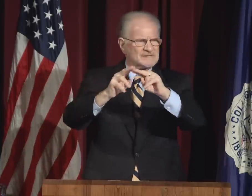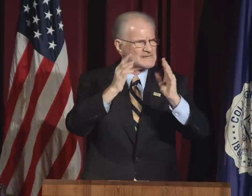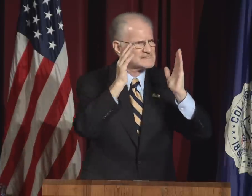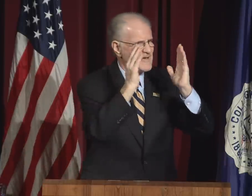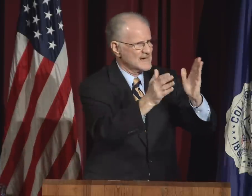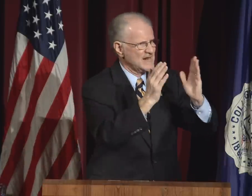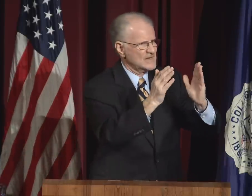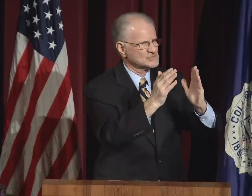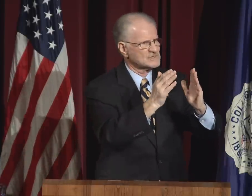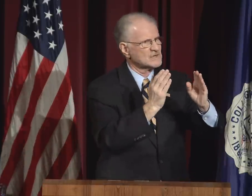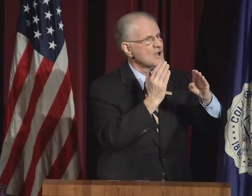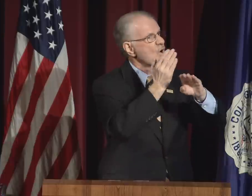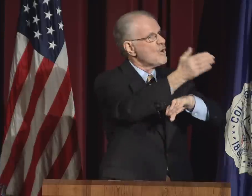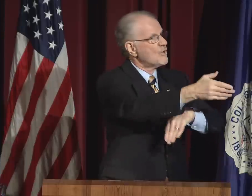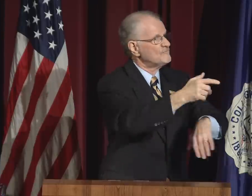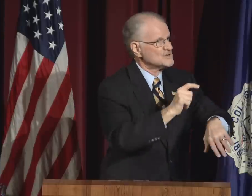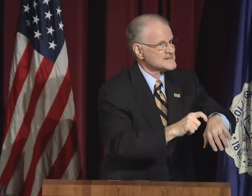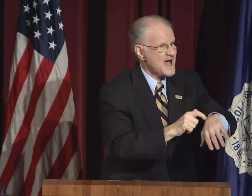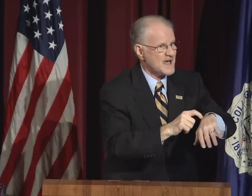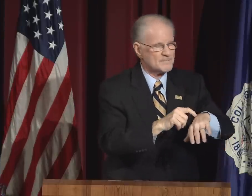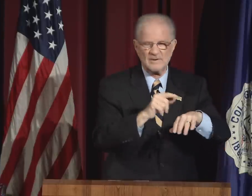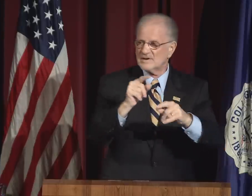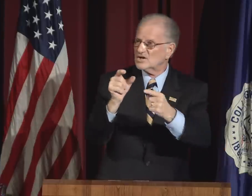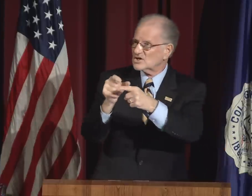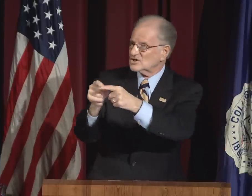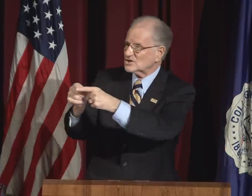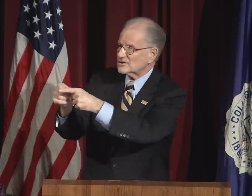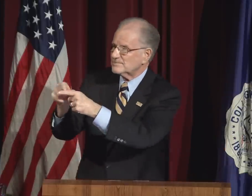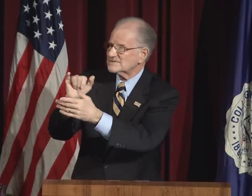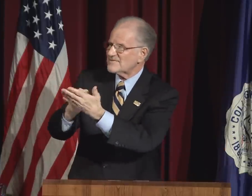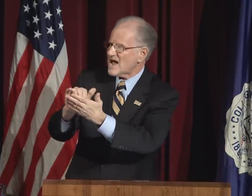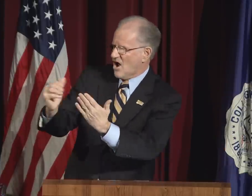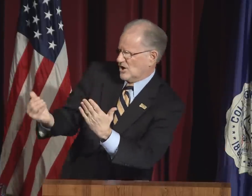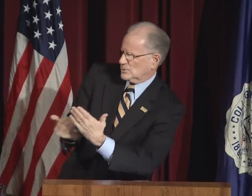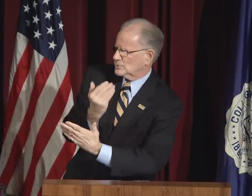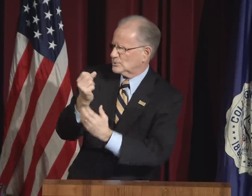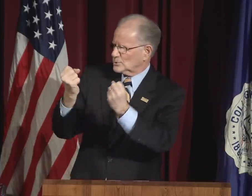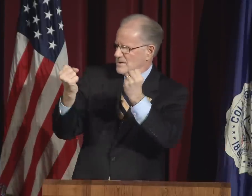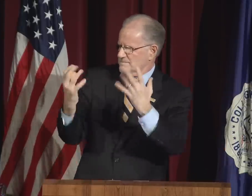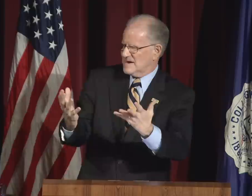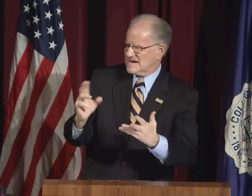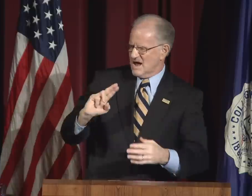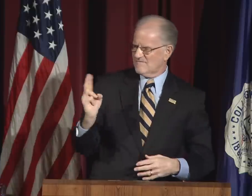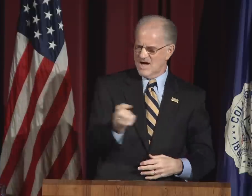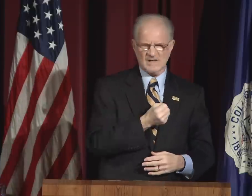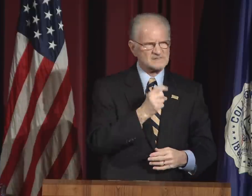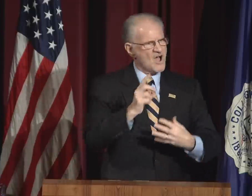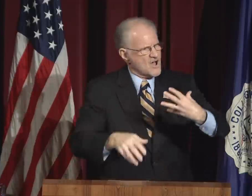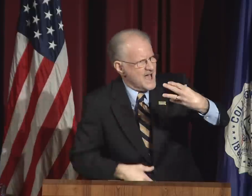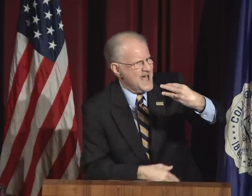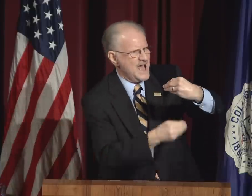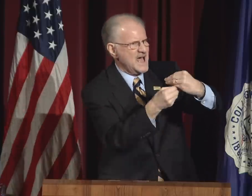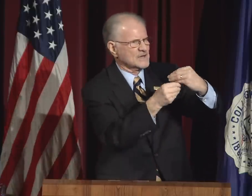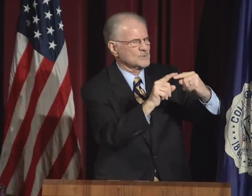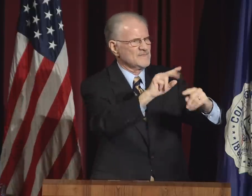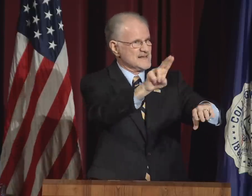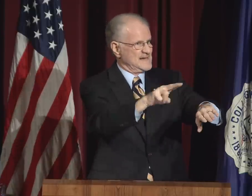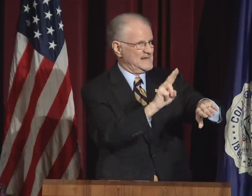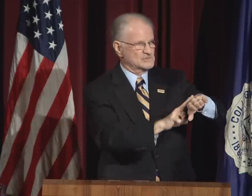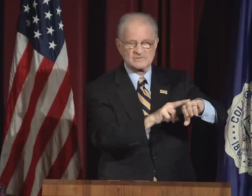Again terminology is receiving increased attention. Over time, terms that are new to many of us